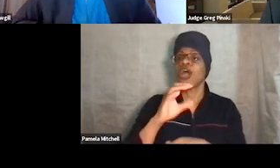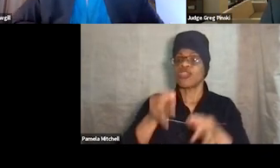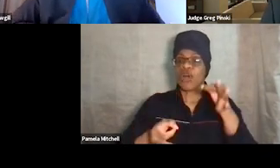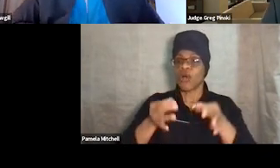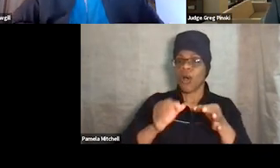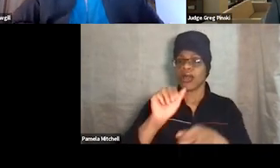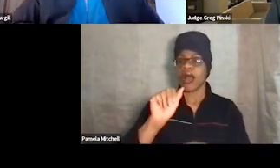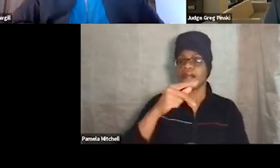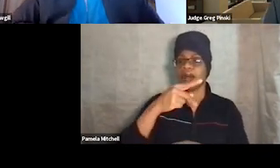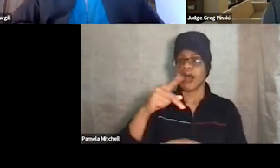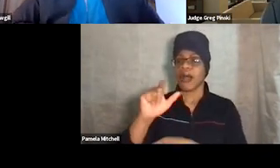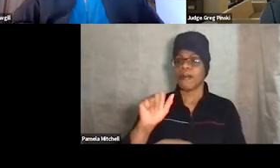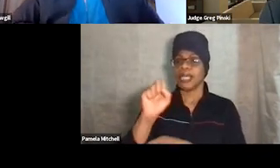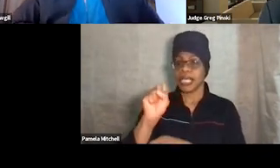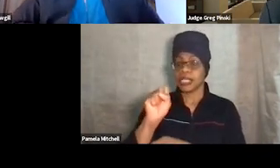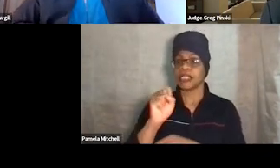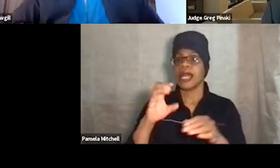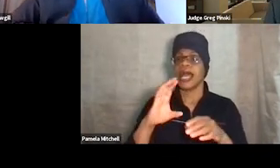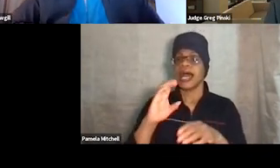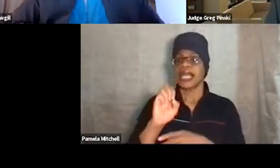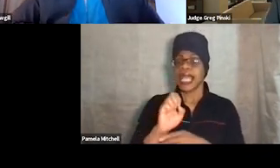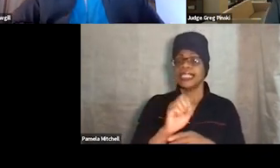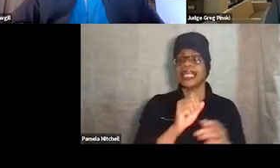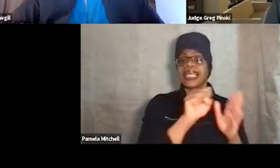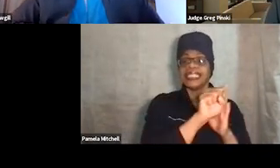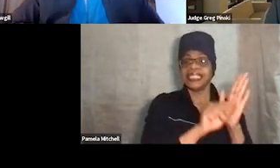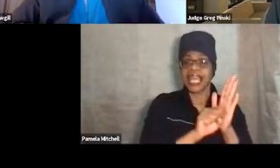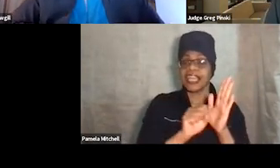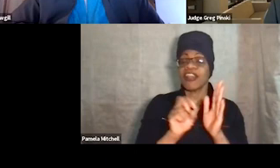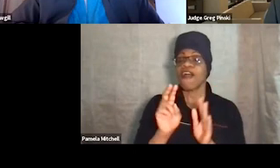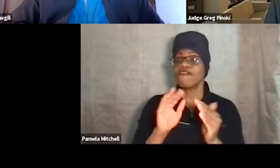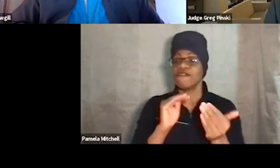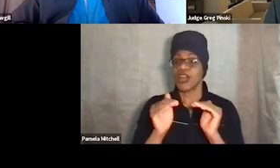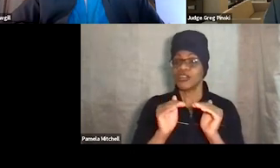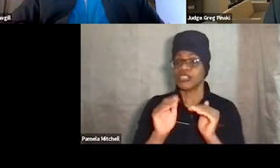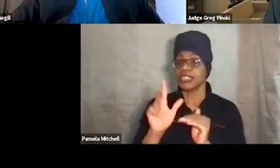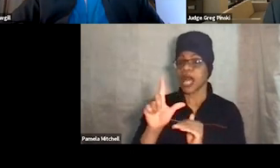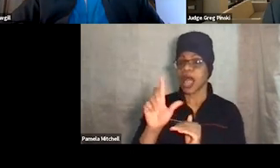It's a case called State versus Lemke. The treatment court judge in that particular case